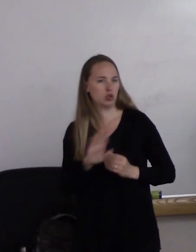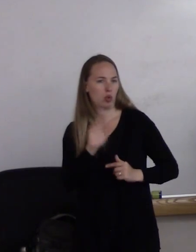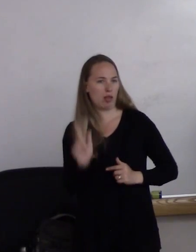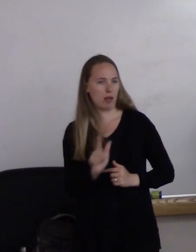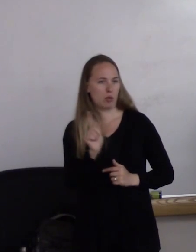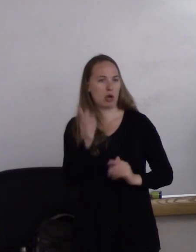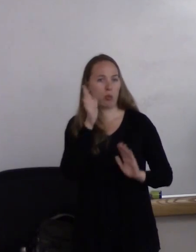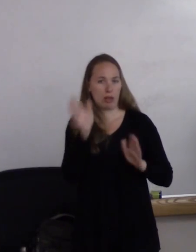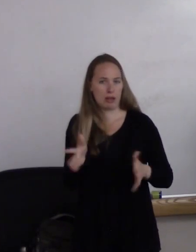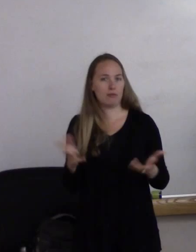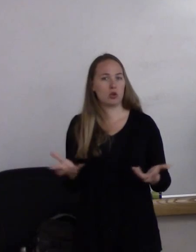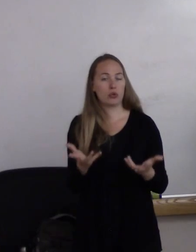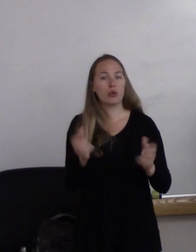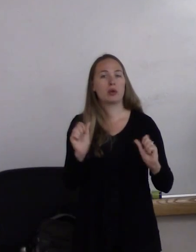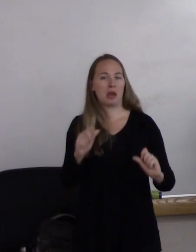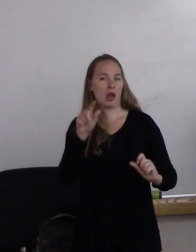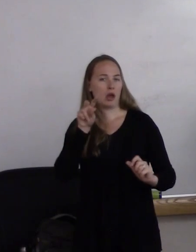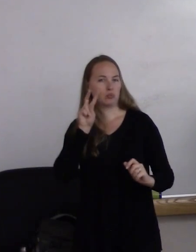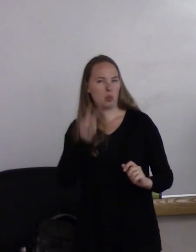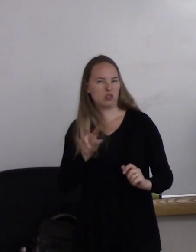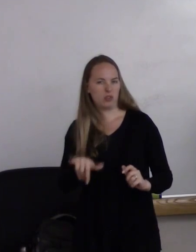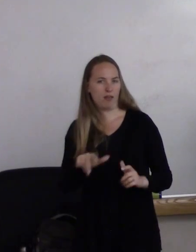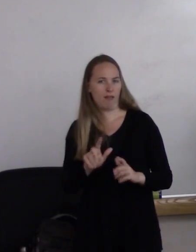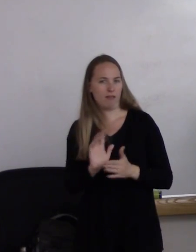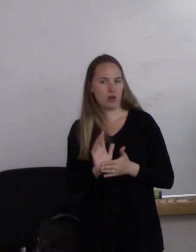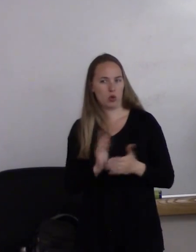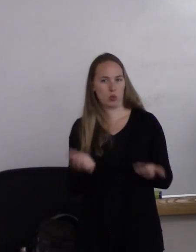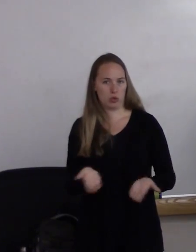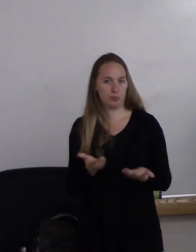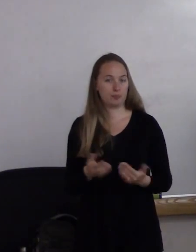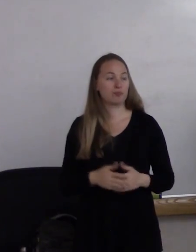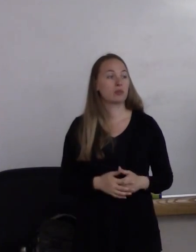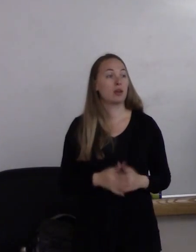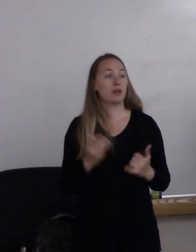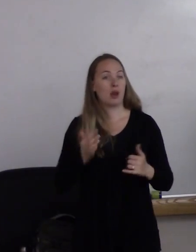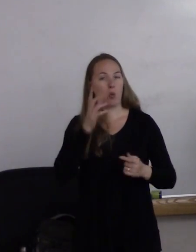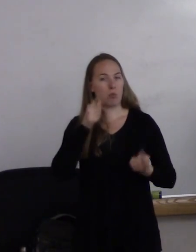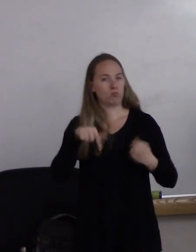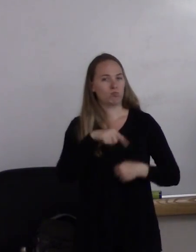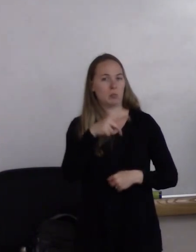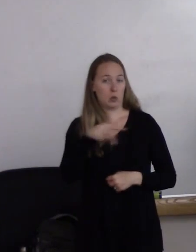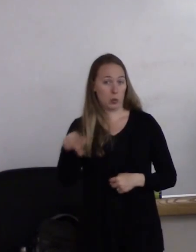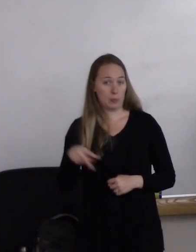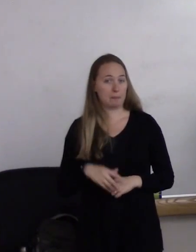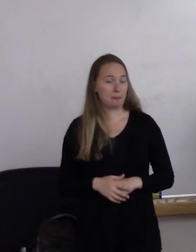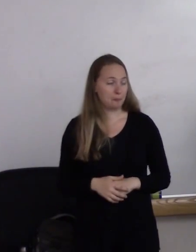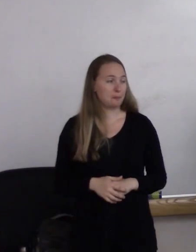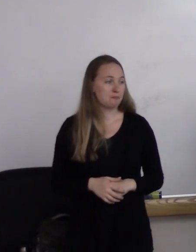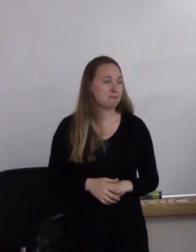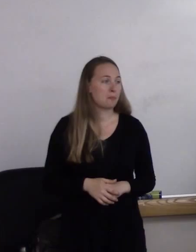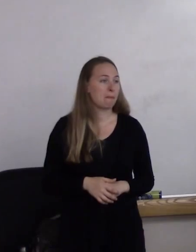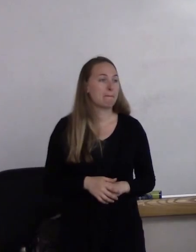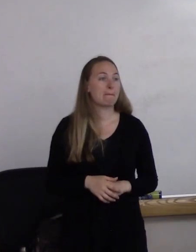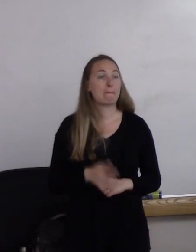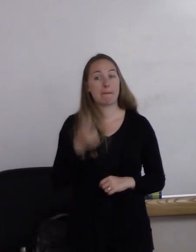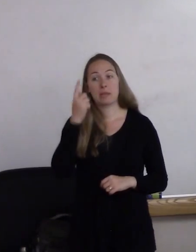So you can also watch them there. I'm gonna flip back to the PowerPoint. And for people who walked in,